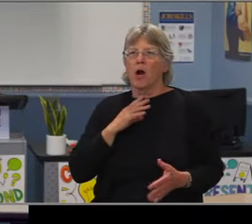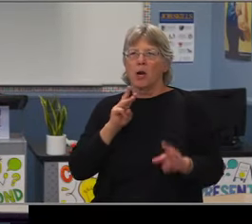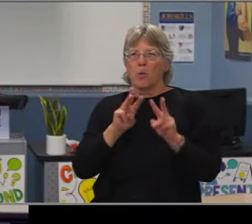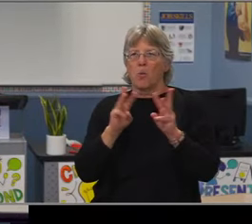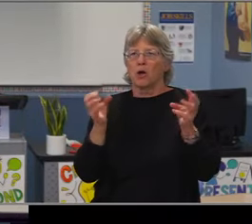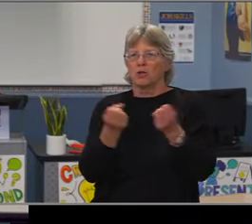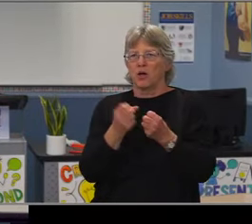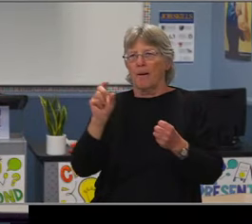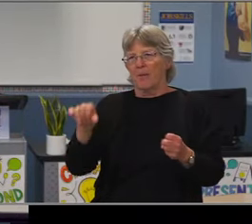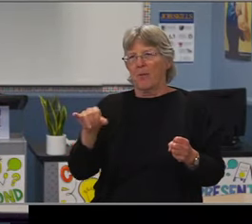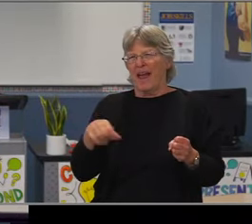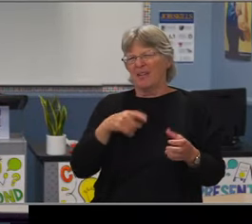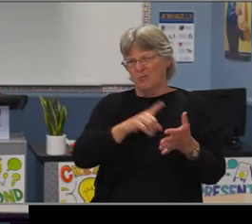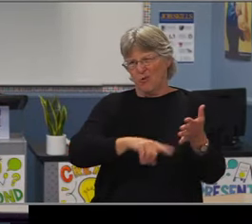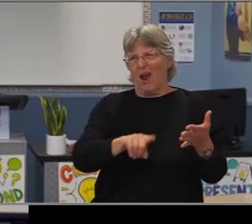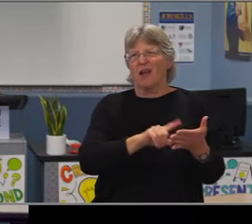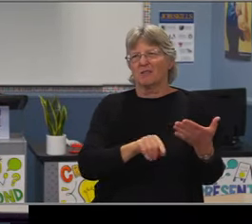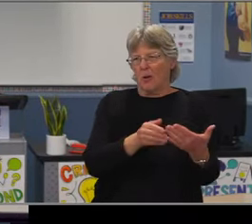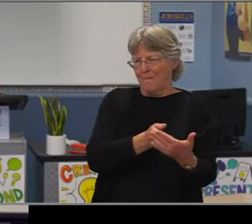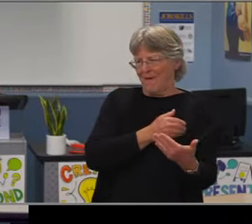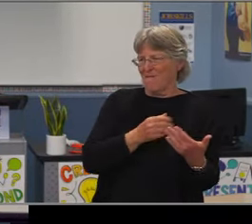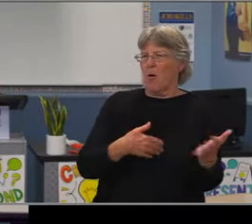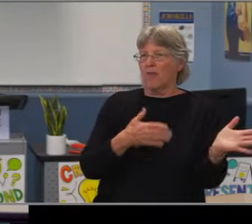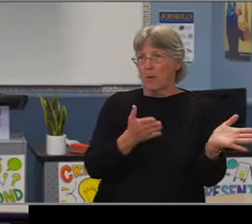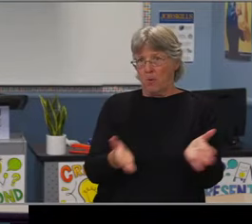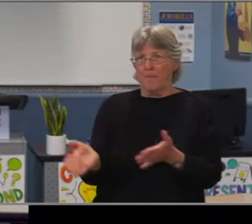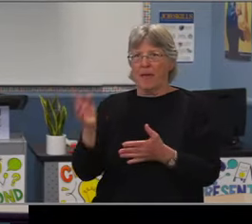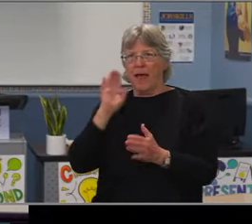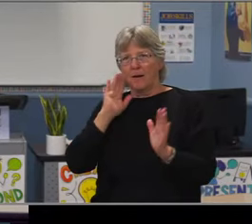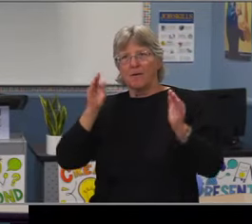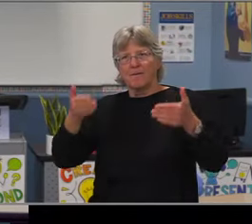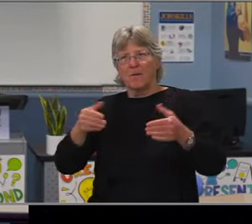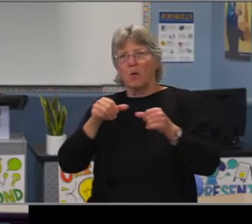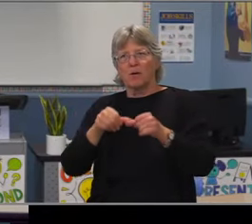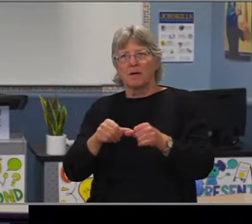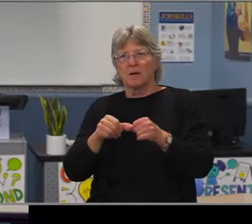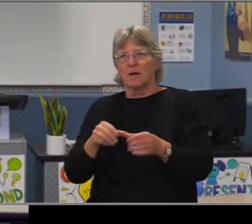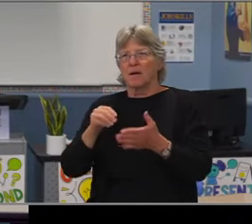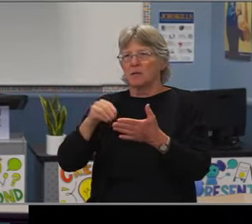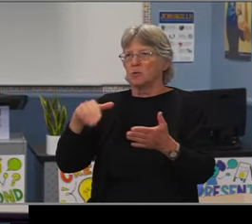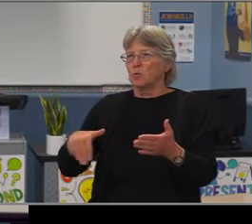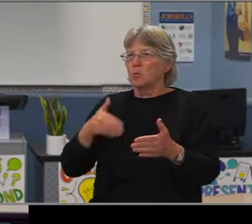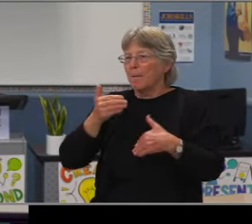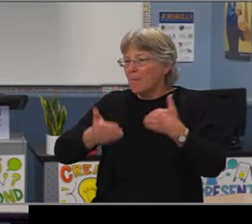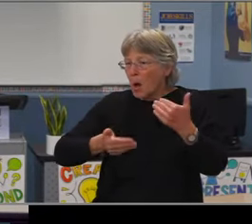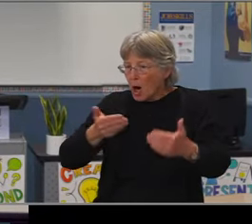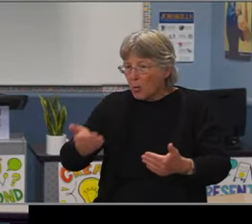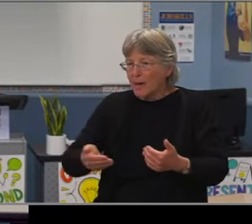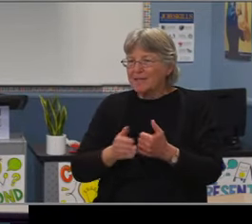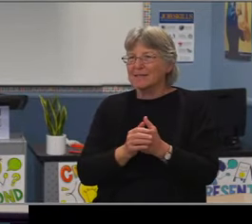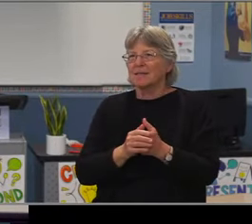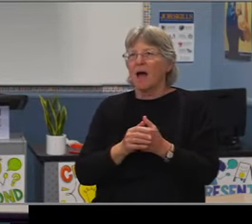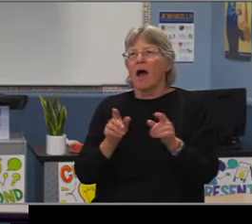that's actually been a slower decrease than some of our other subgroups. So we've seen that decrease in all of our students across the system,